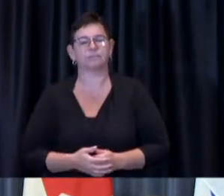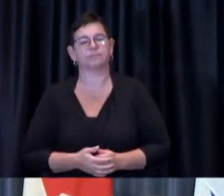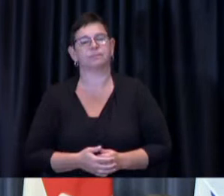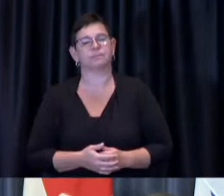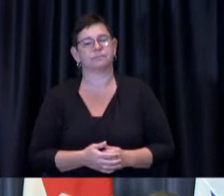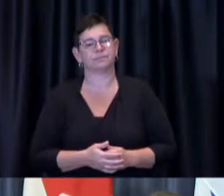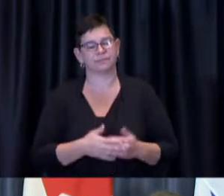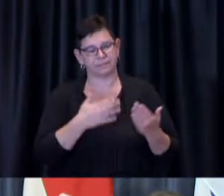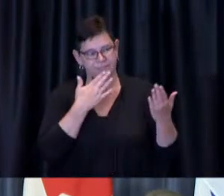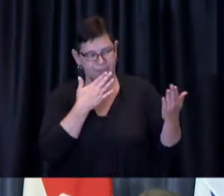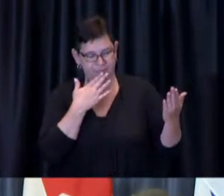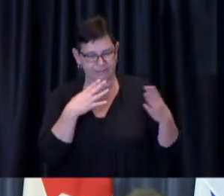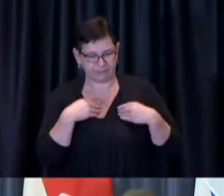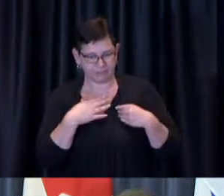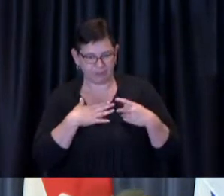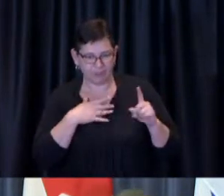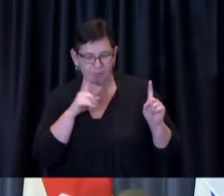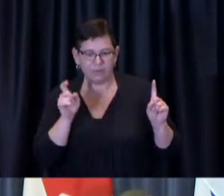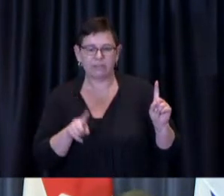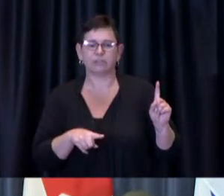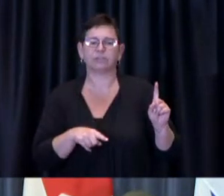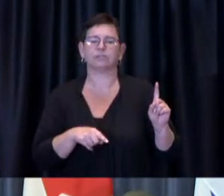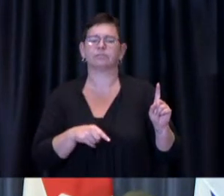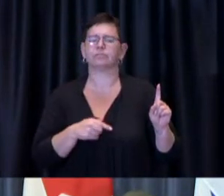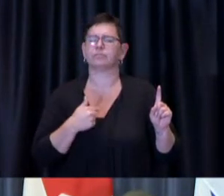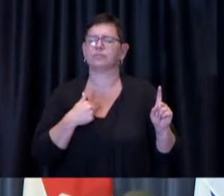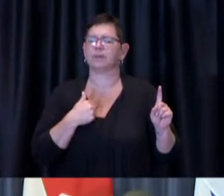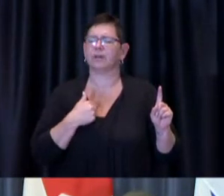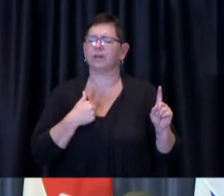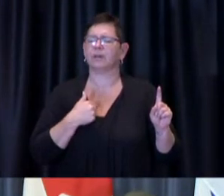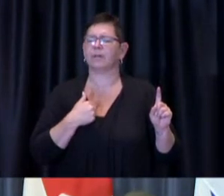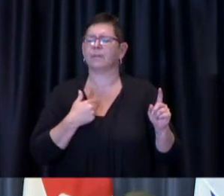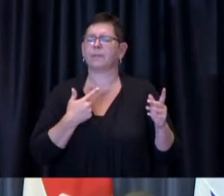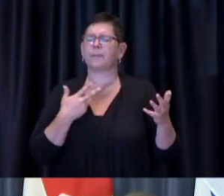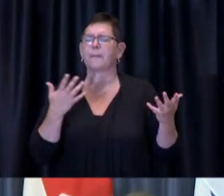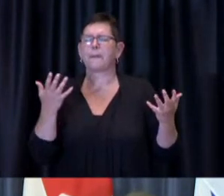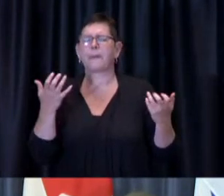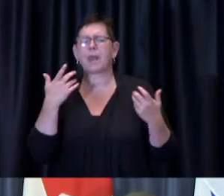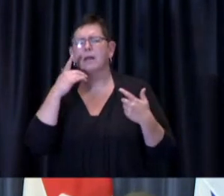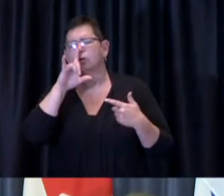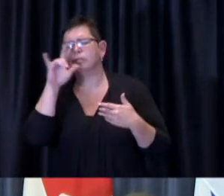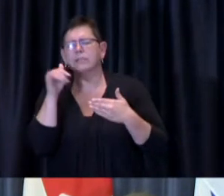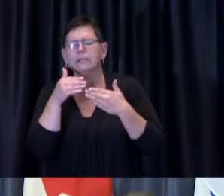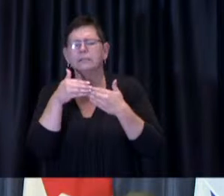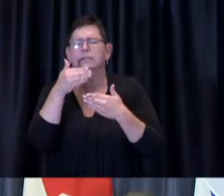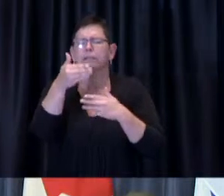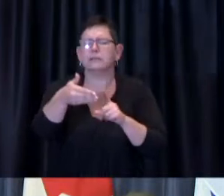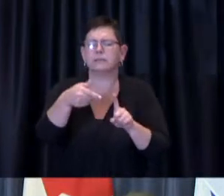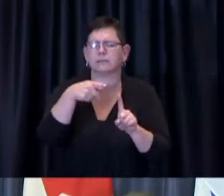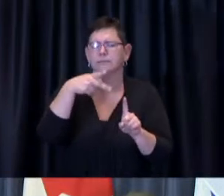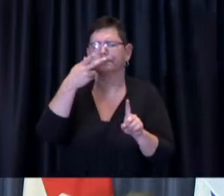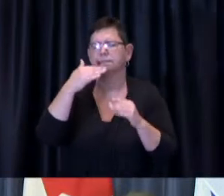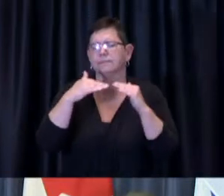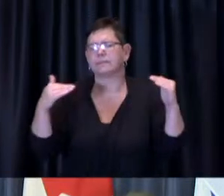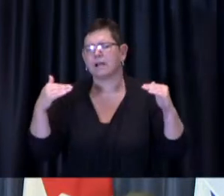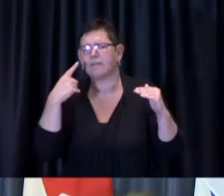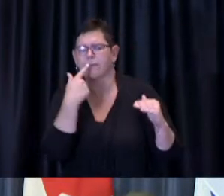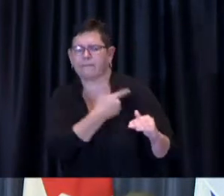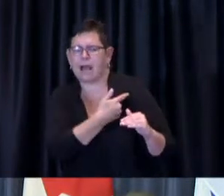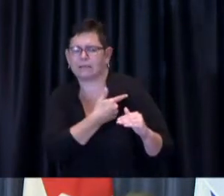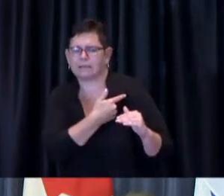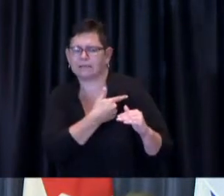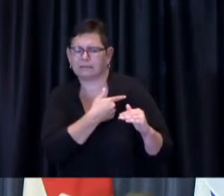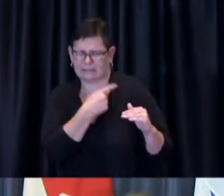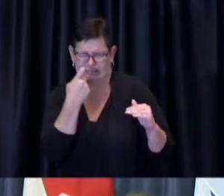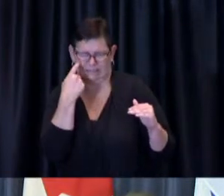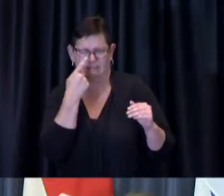I just wanted to touch on the next phase of this vaccination program um you had mentioned that um